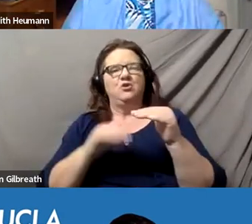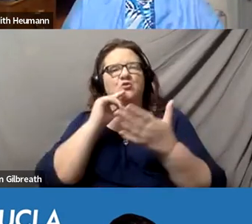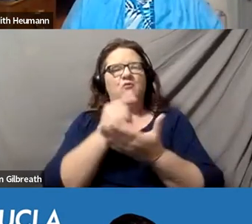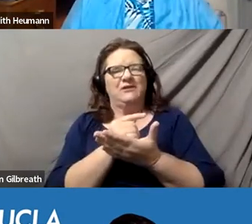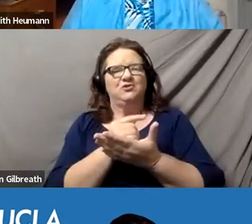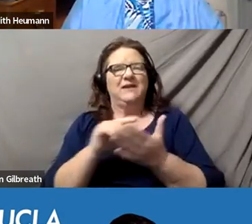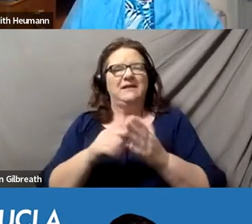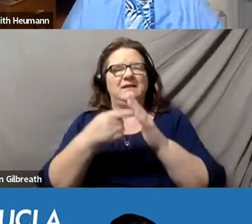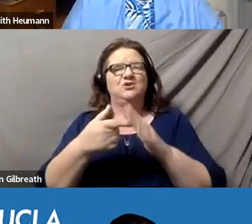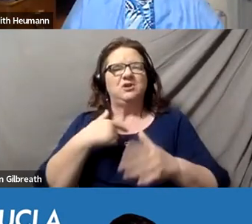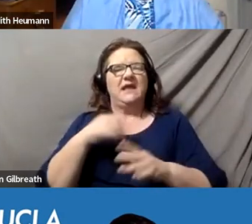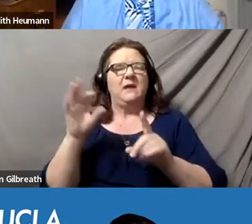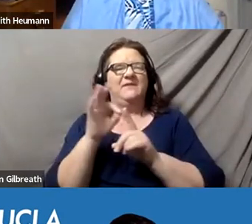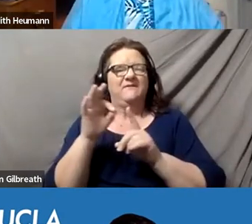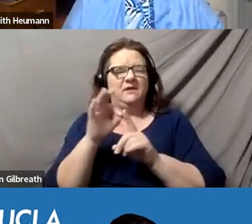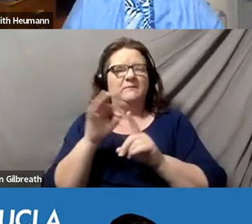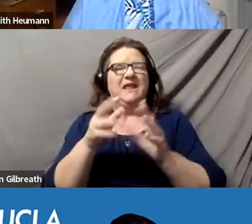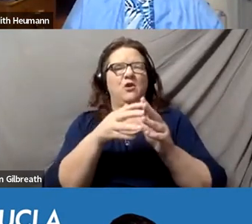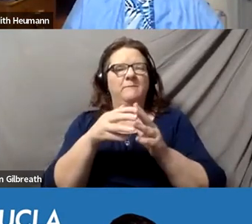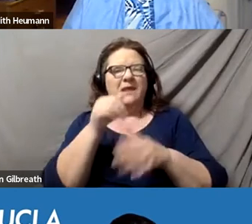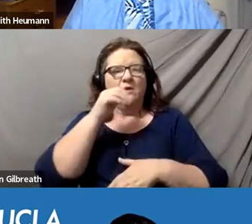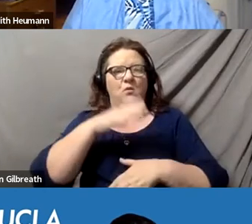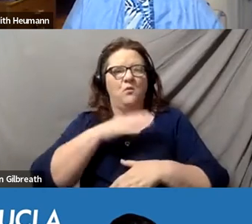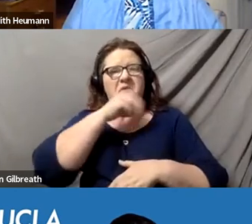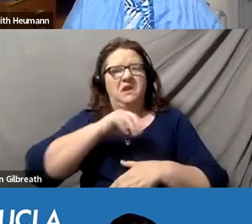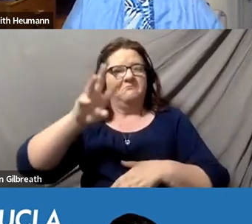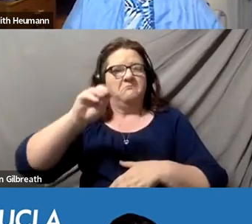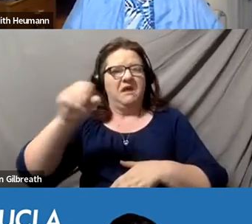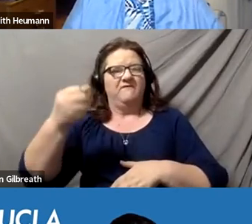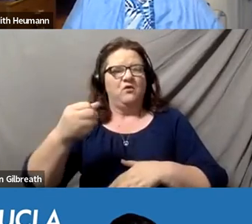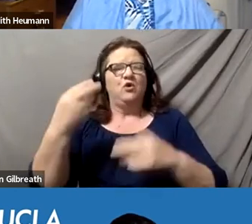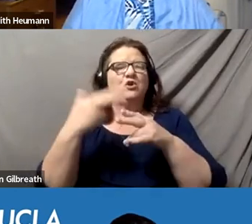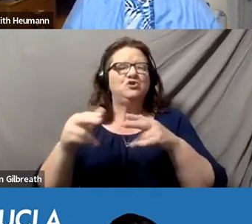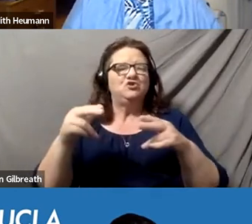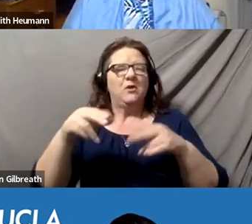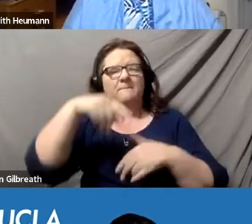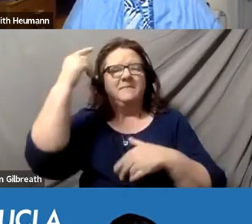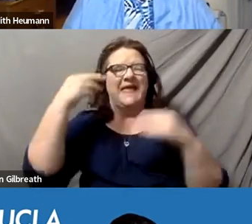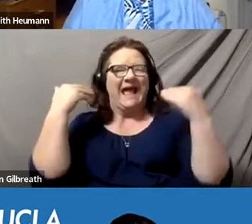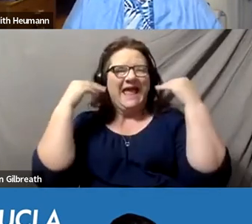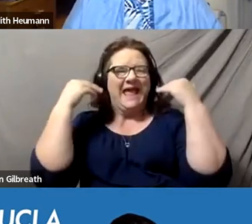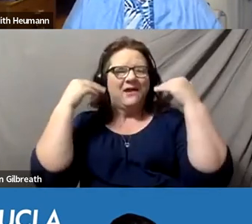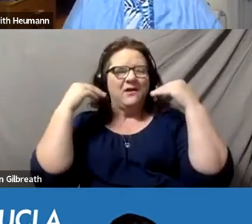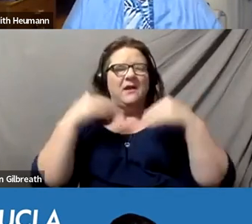I'm a Filipino American woman in my 40s. I have short, black hair. I am wearing a black, cropped sweater.